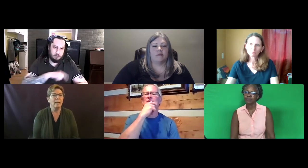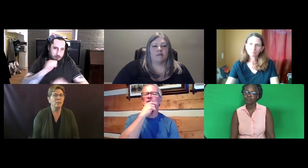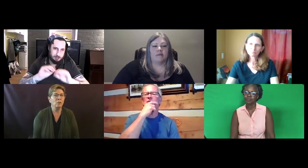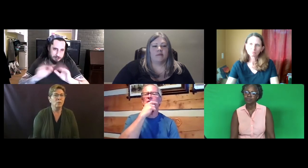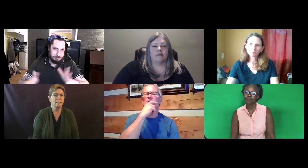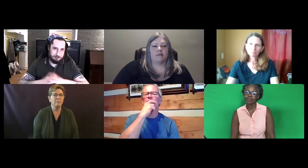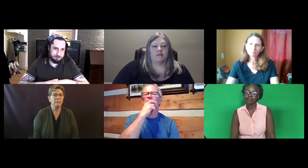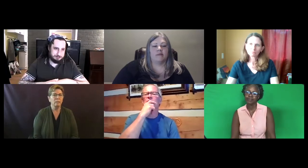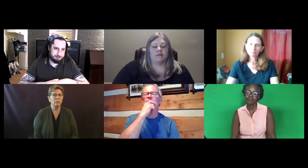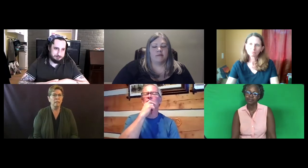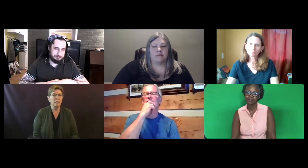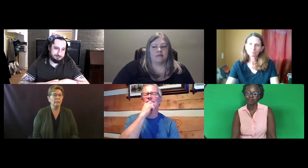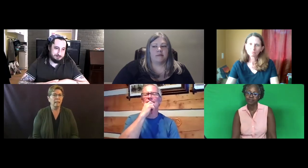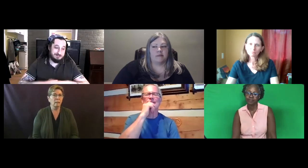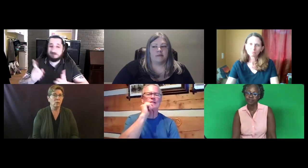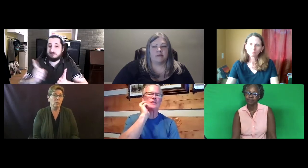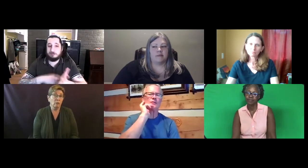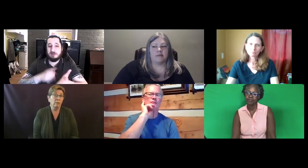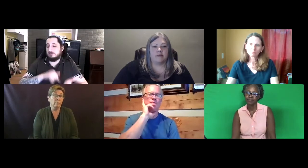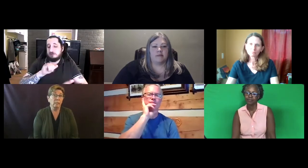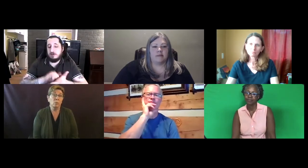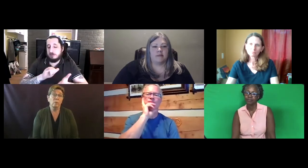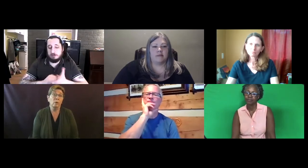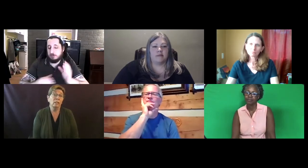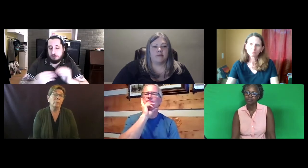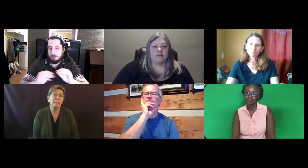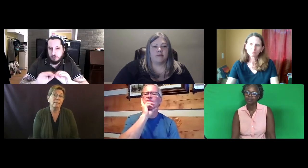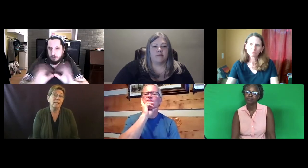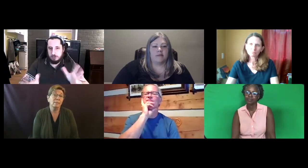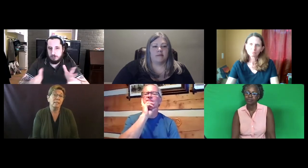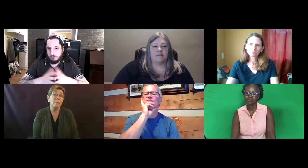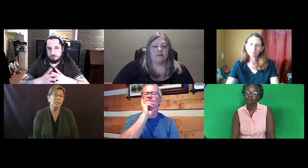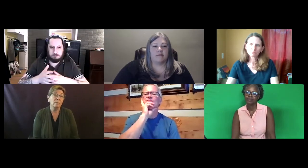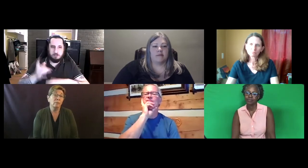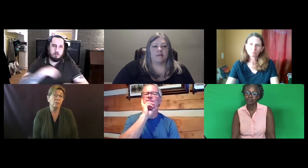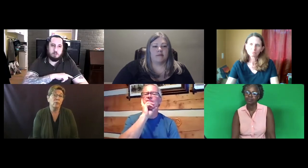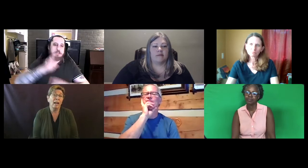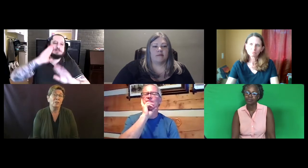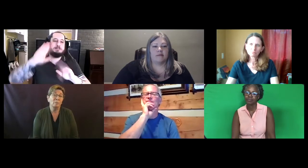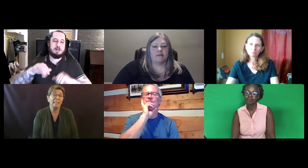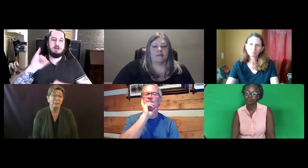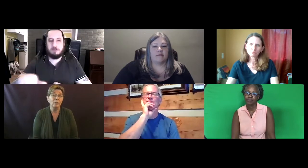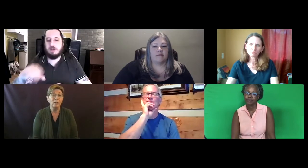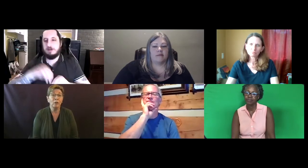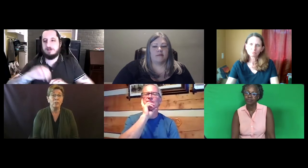Does it feel like it's our fault because we weren't clear? Because sometimes it's impossible to actually be clearer in our questions.